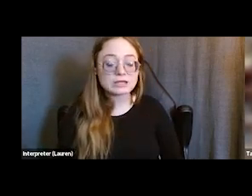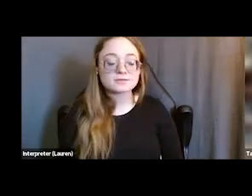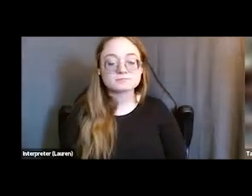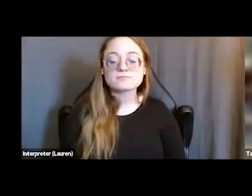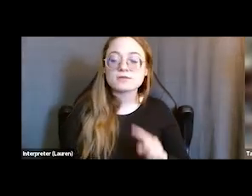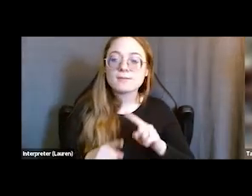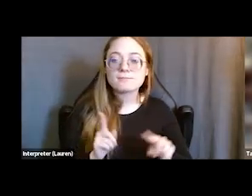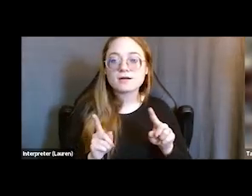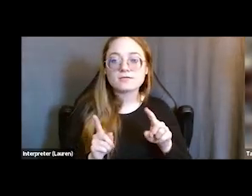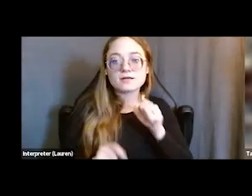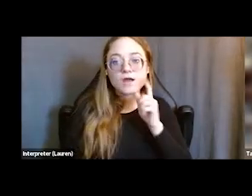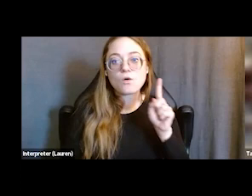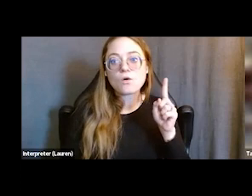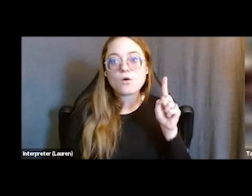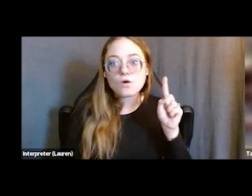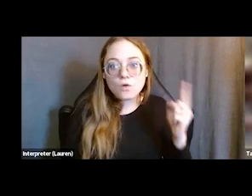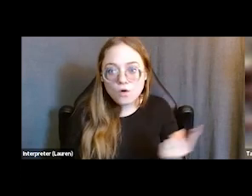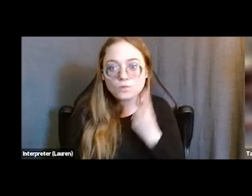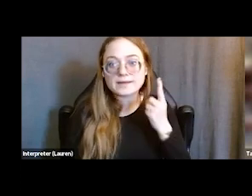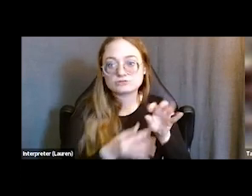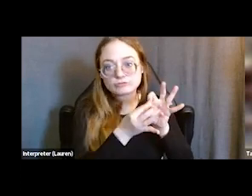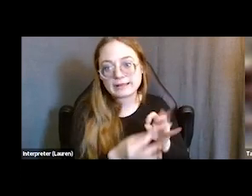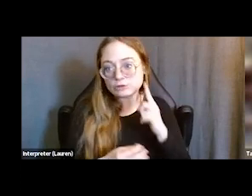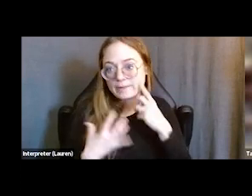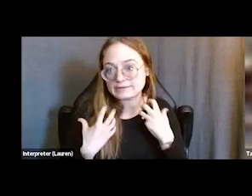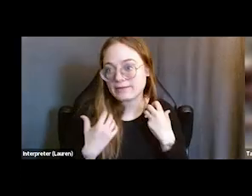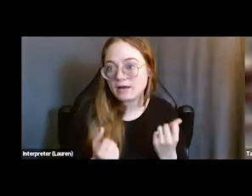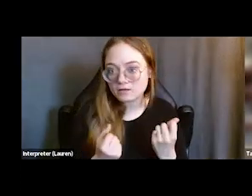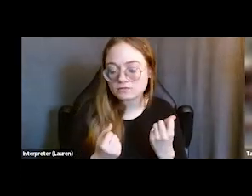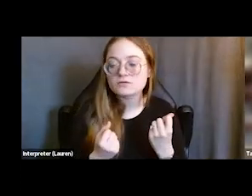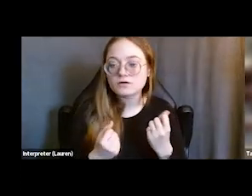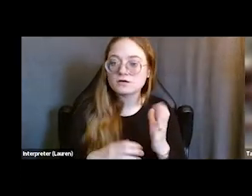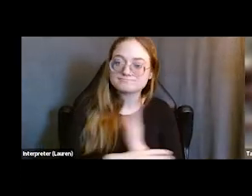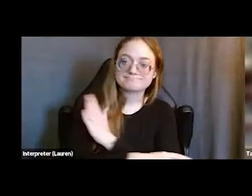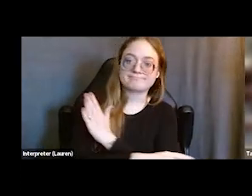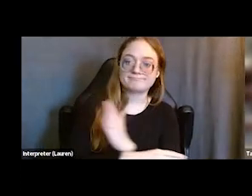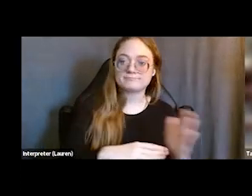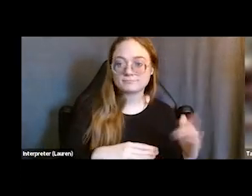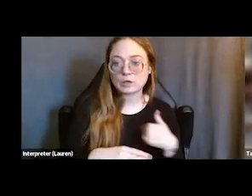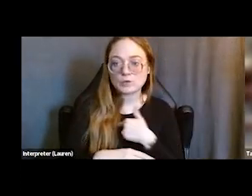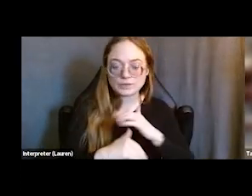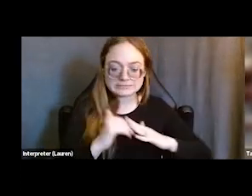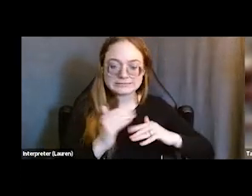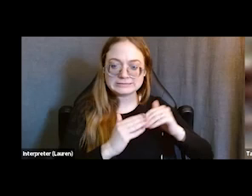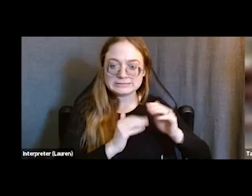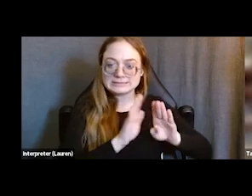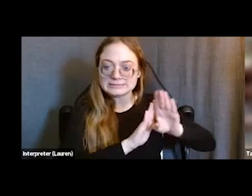that are not always just about their mental health. So that we can really arrive at that trust stage where they can actually share with us